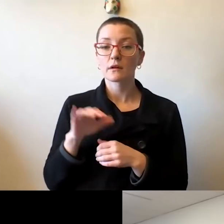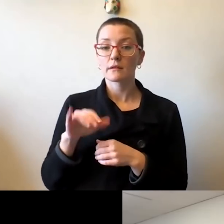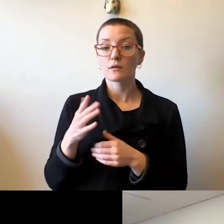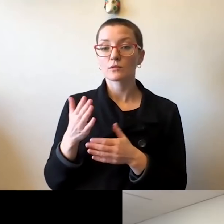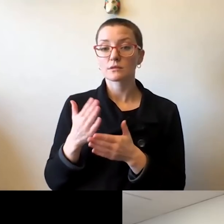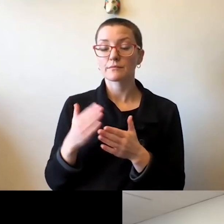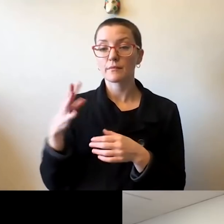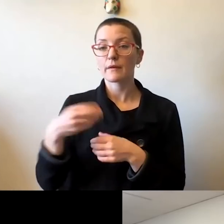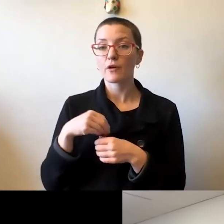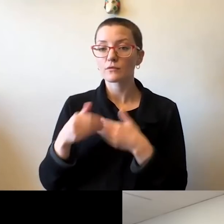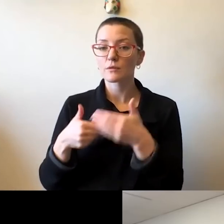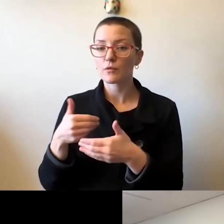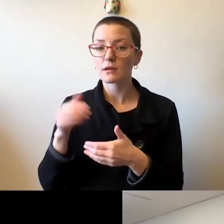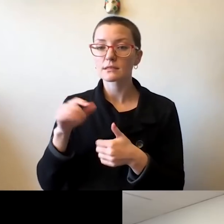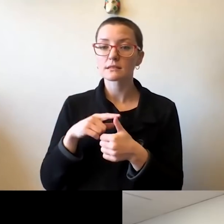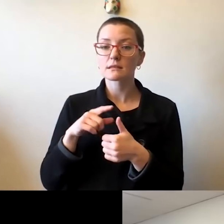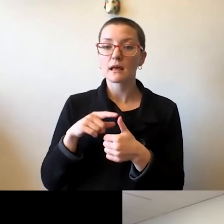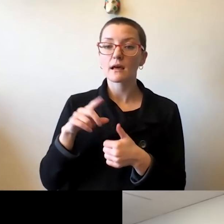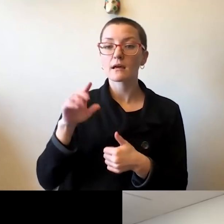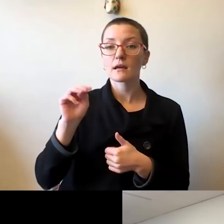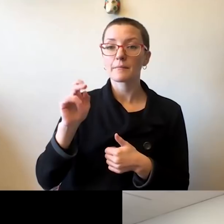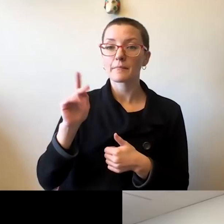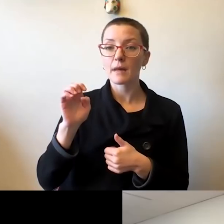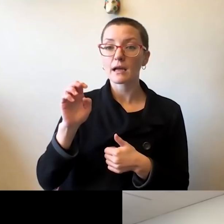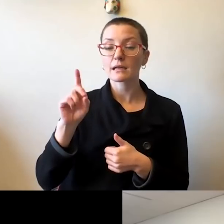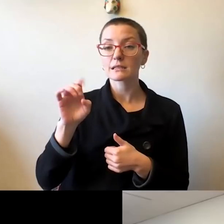, and the Facilities and Services, Student Affairs,